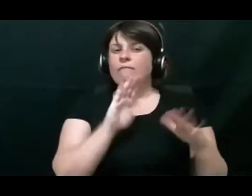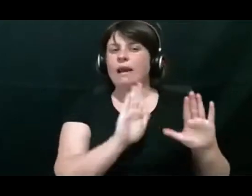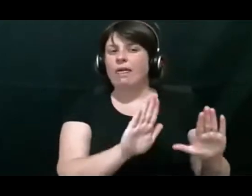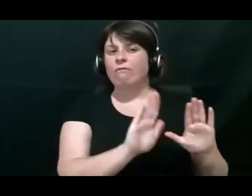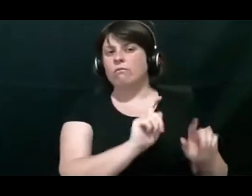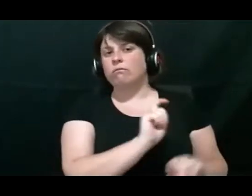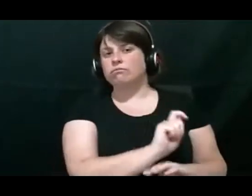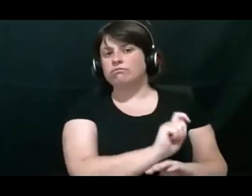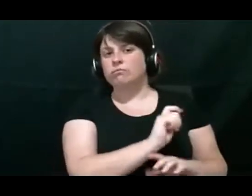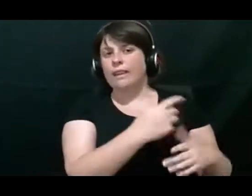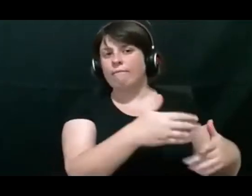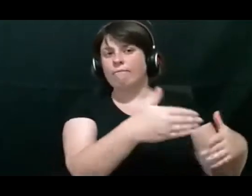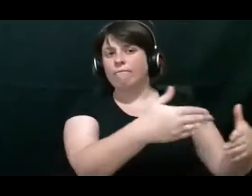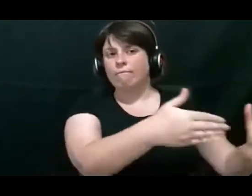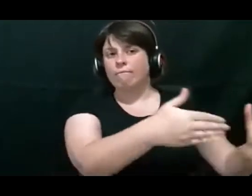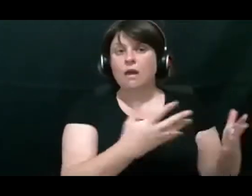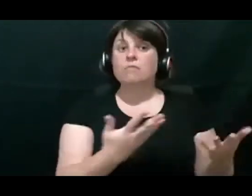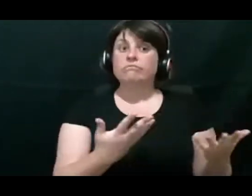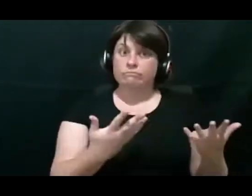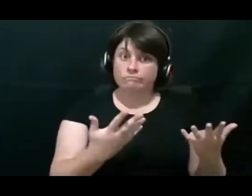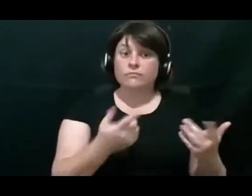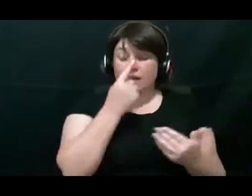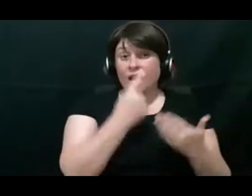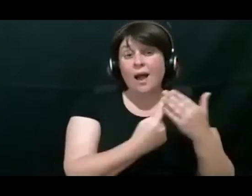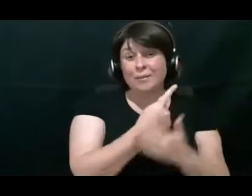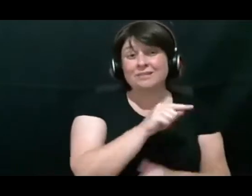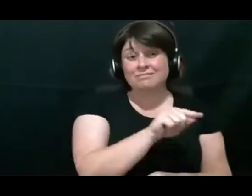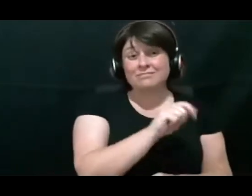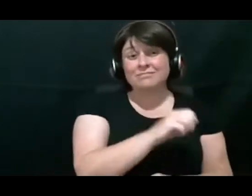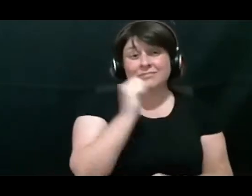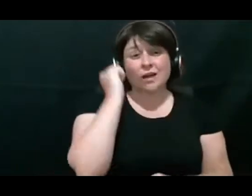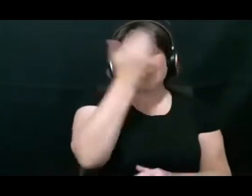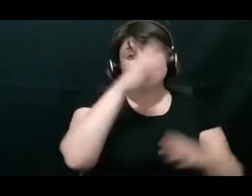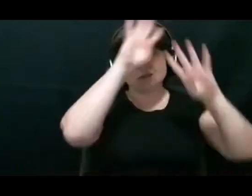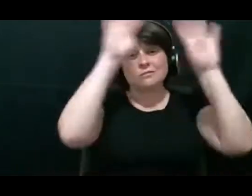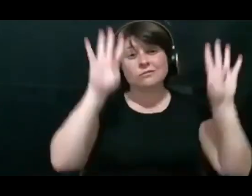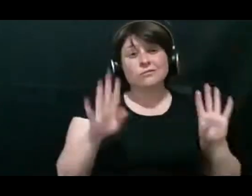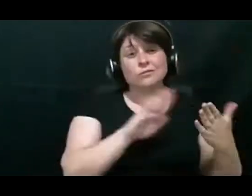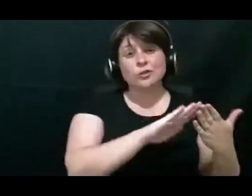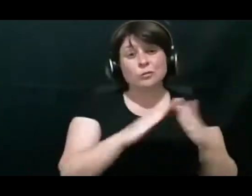And this can often happen in the Aboriginal and Torres Strait Islander population, otitis